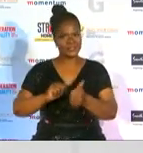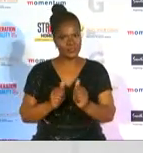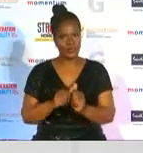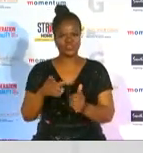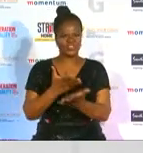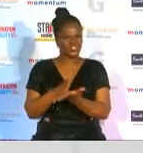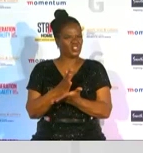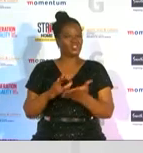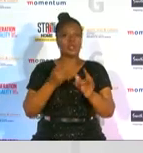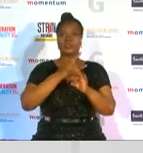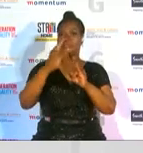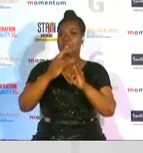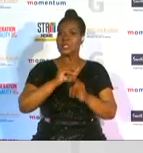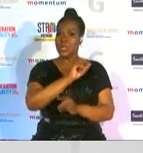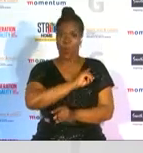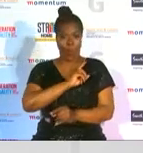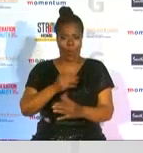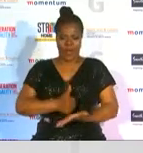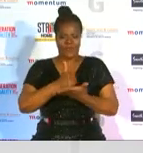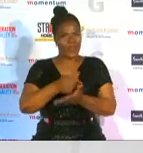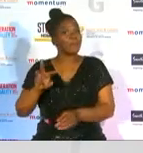to enable others on their journey to success